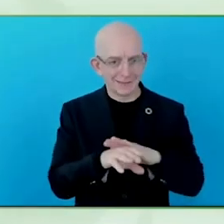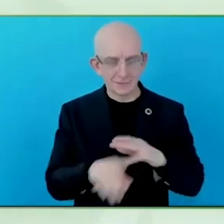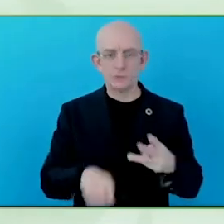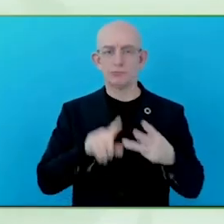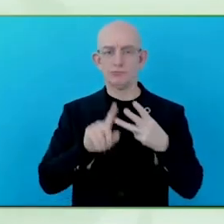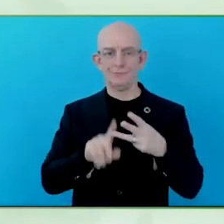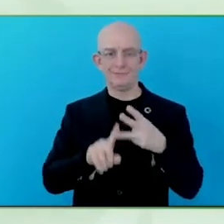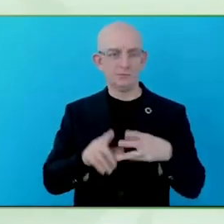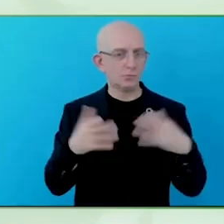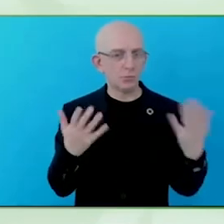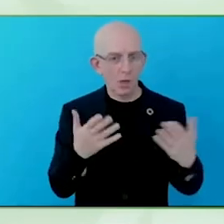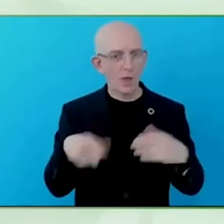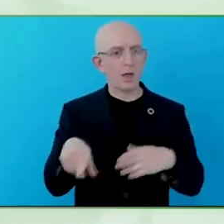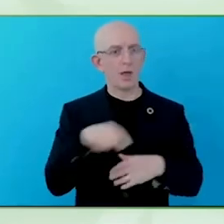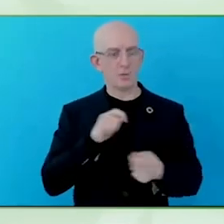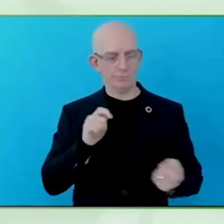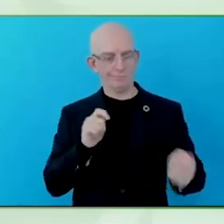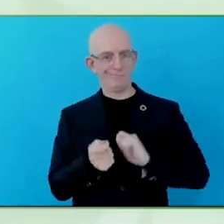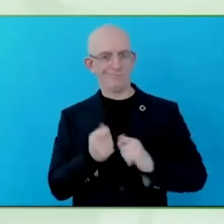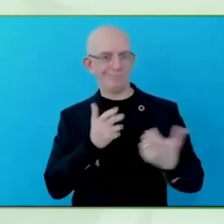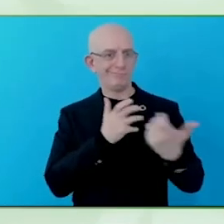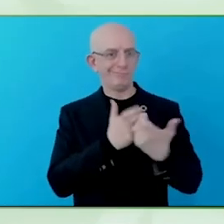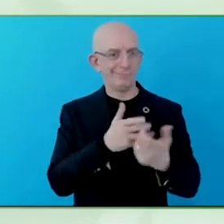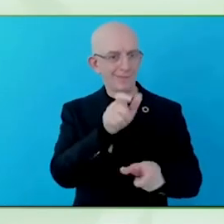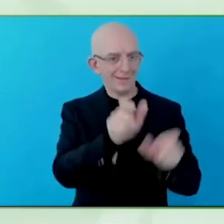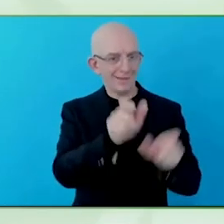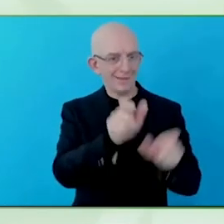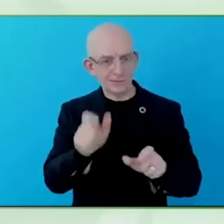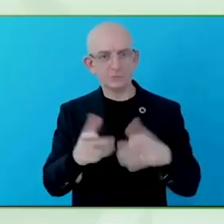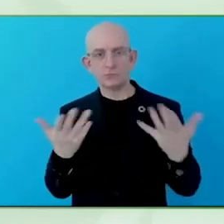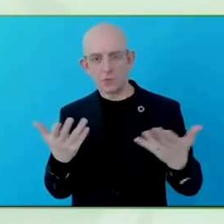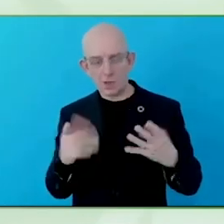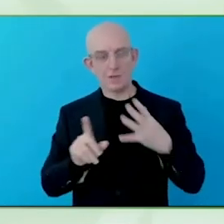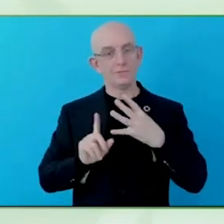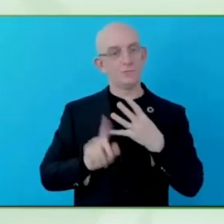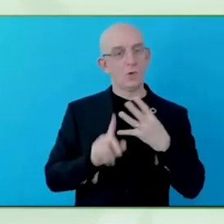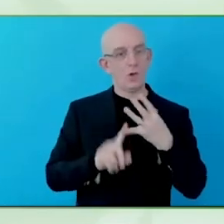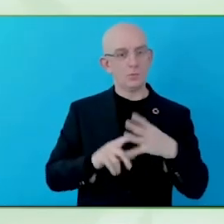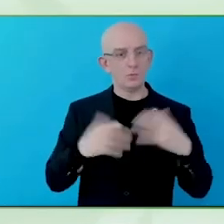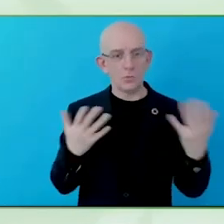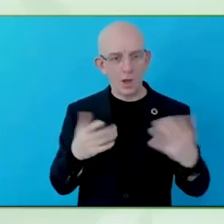self-assessment tool enables and it happens to be what the CRPD would